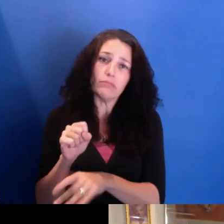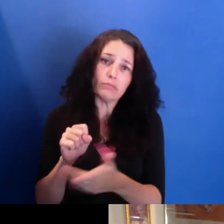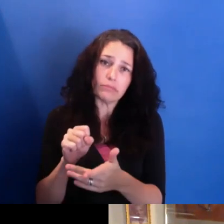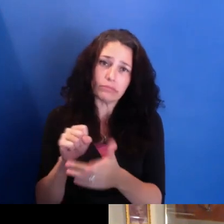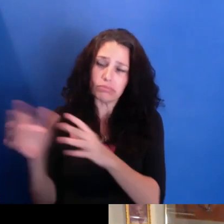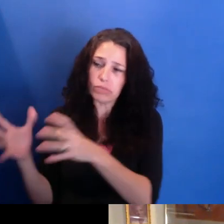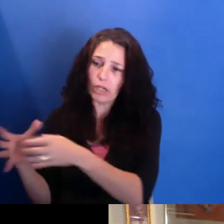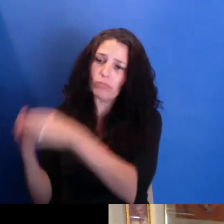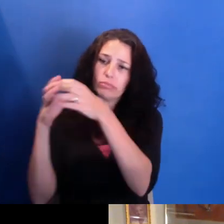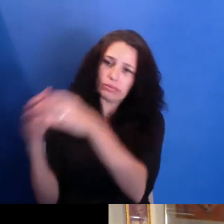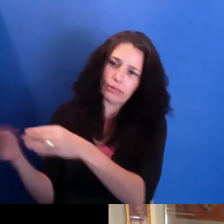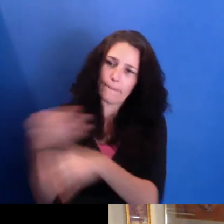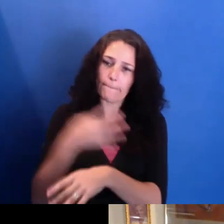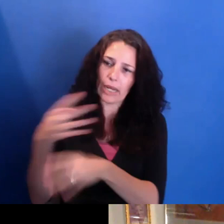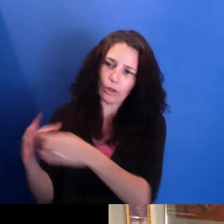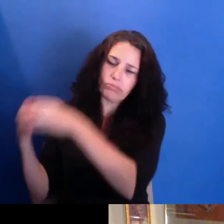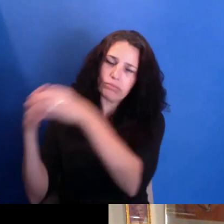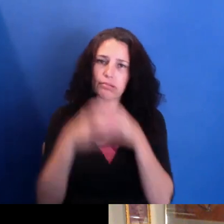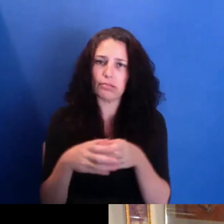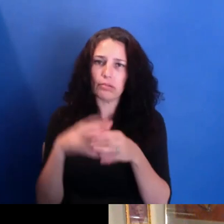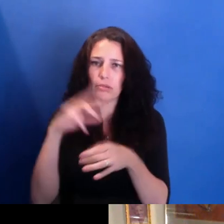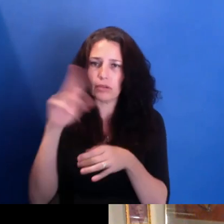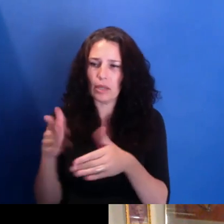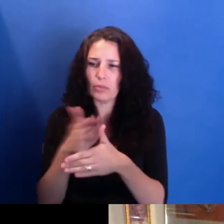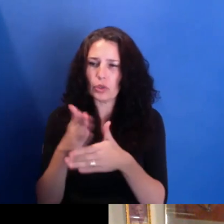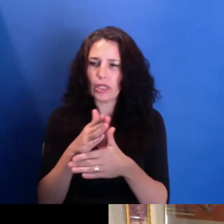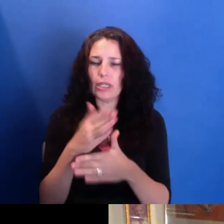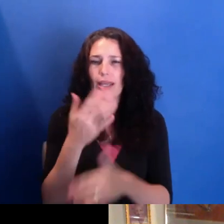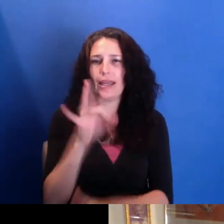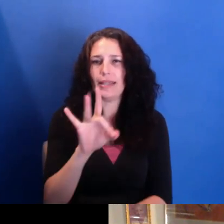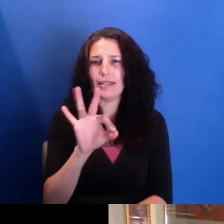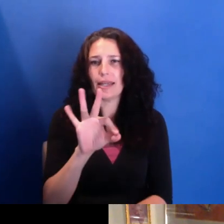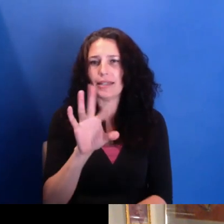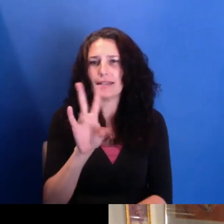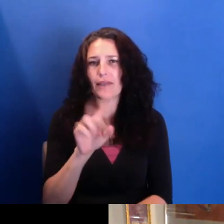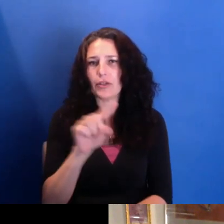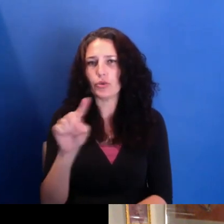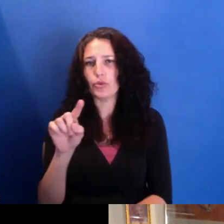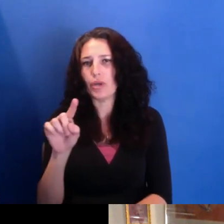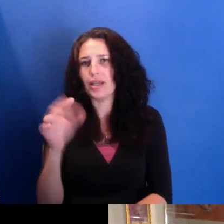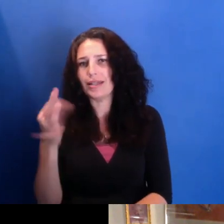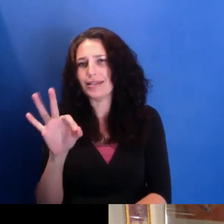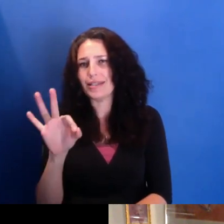a period between 1897 and 1965. So we're sort of just really starting that now.